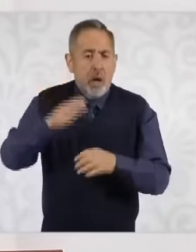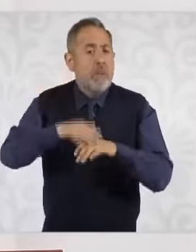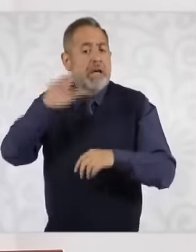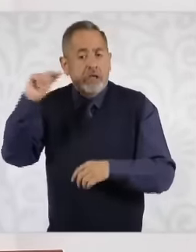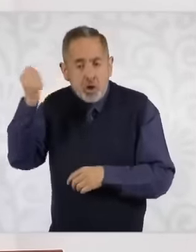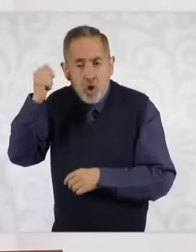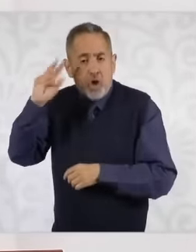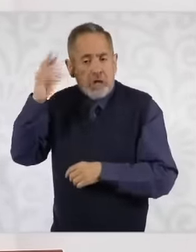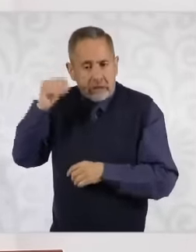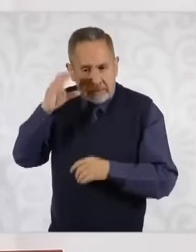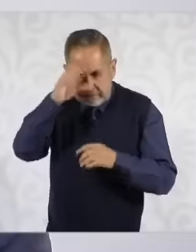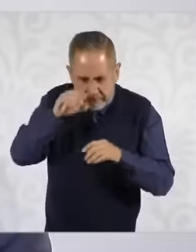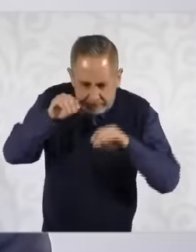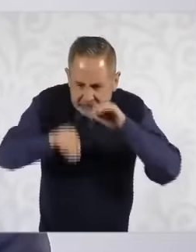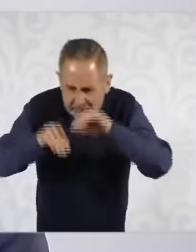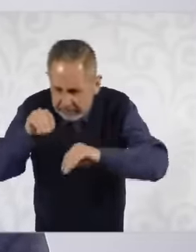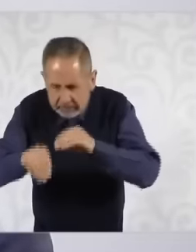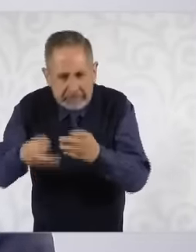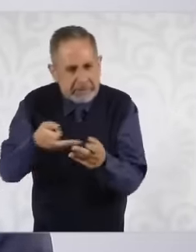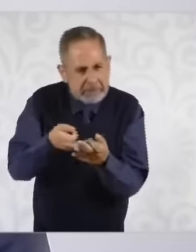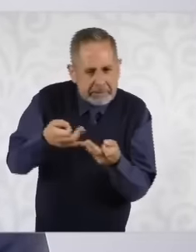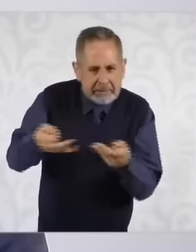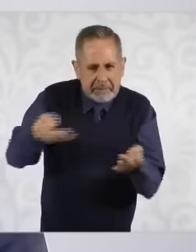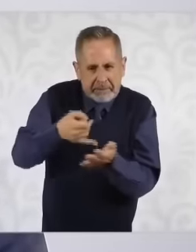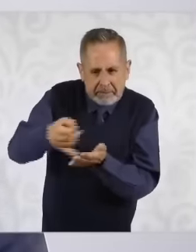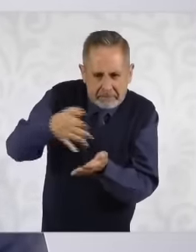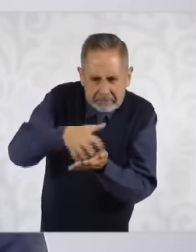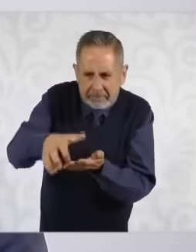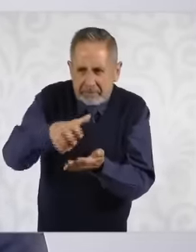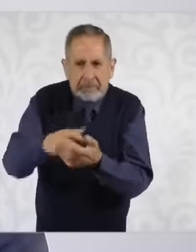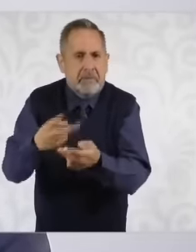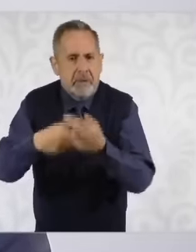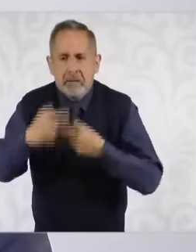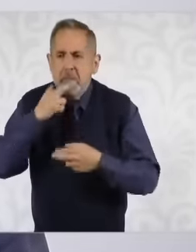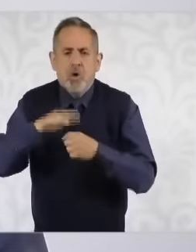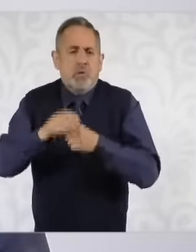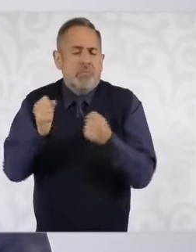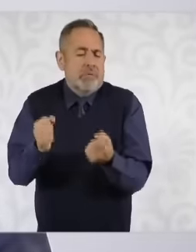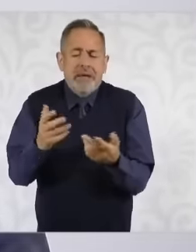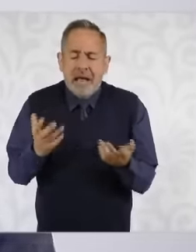produce good healthy food we are more sovereign what we want is not true